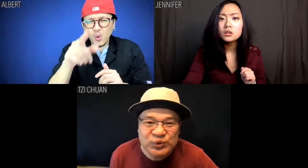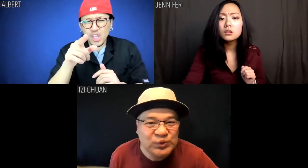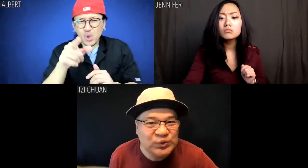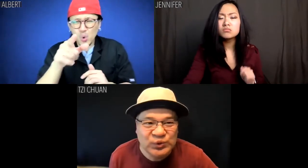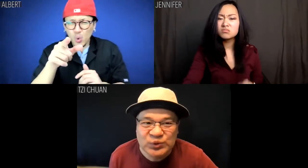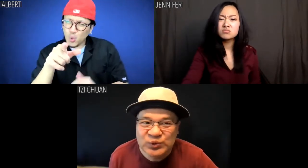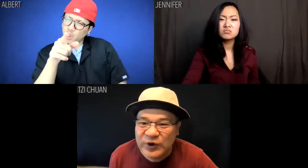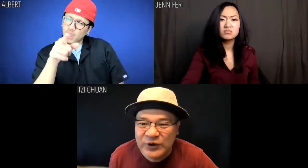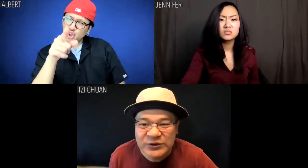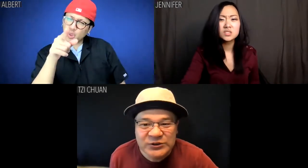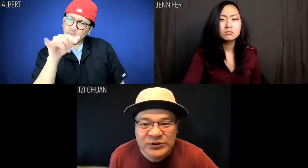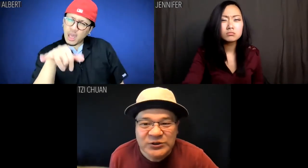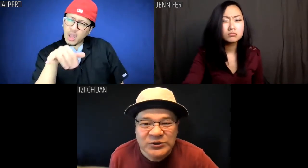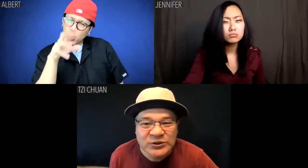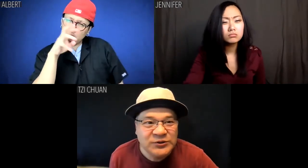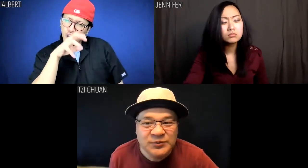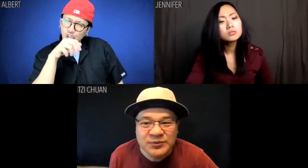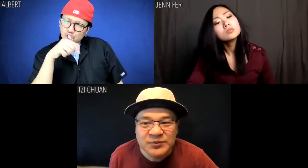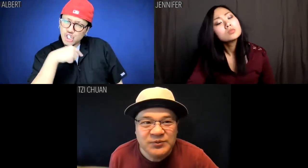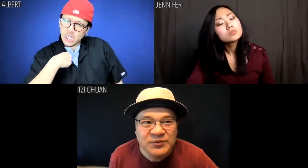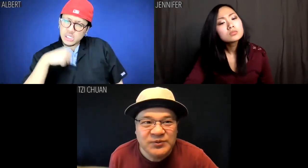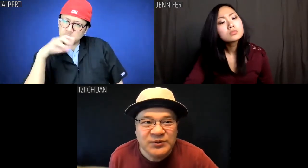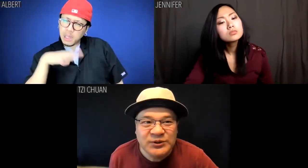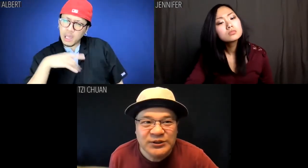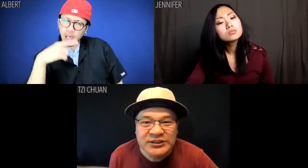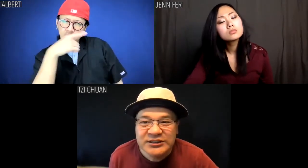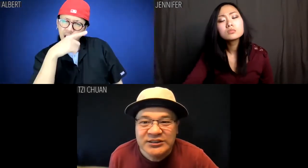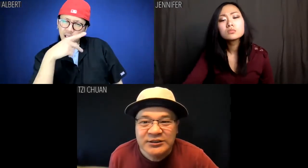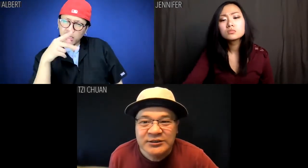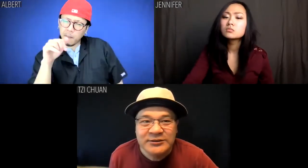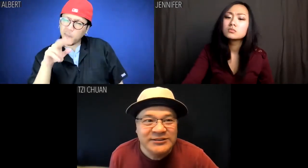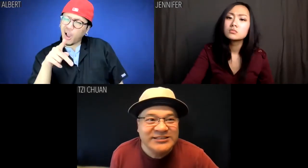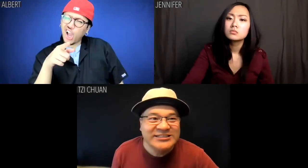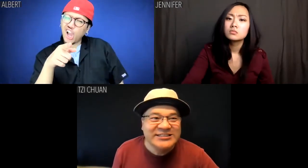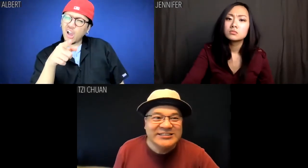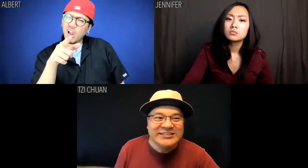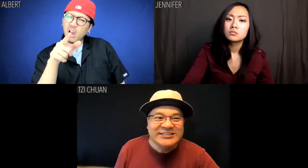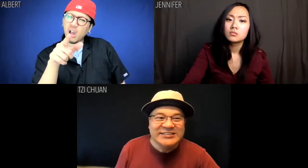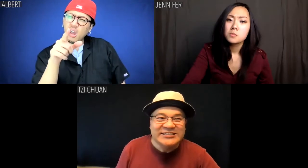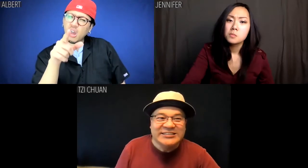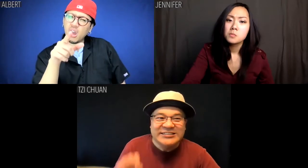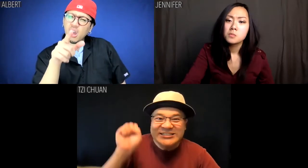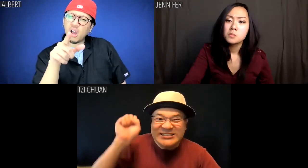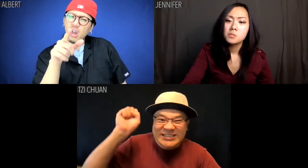Albert: Are you... Are you that weird Chinese man from the park?